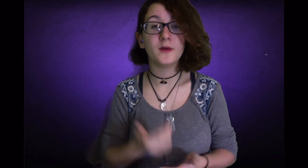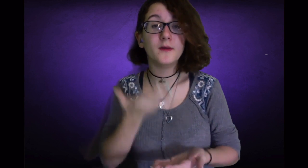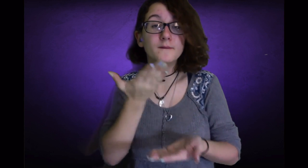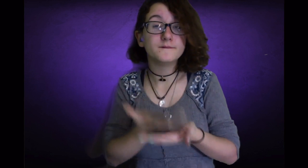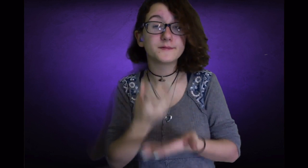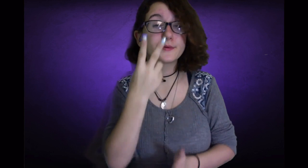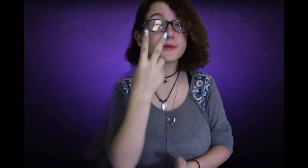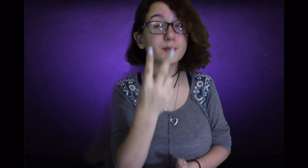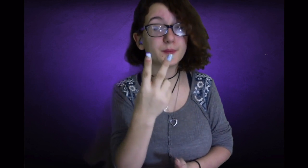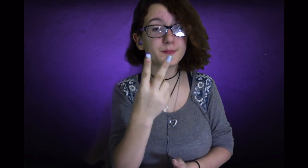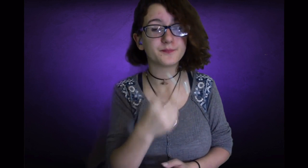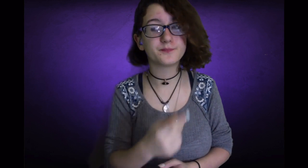Fact two